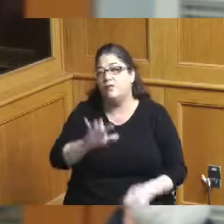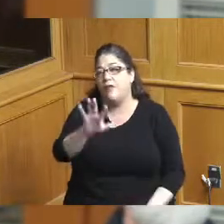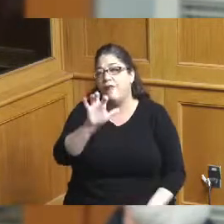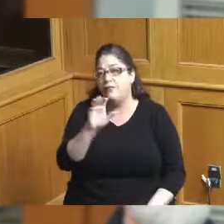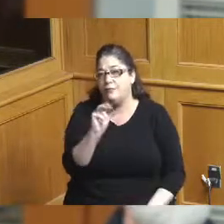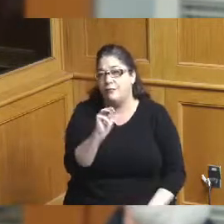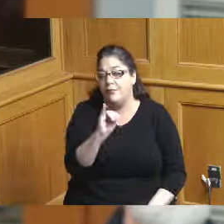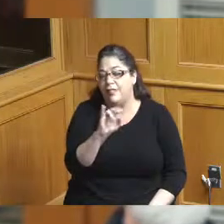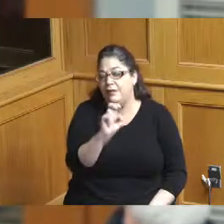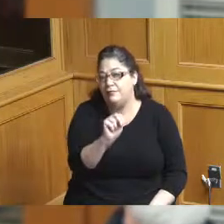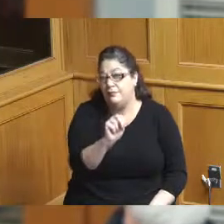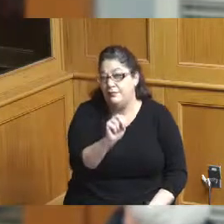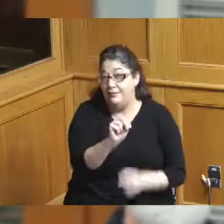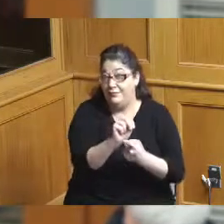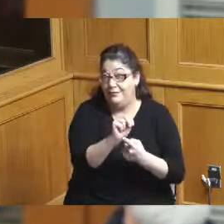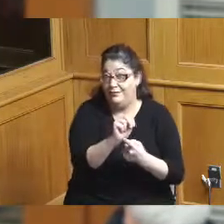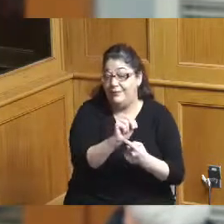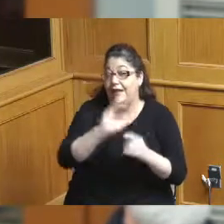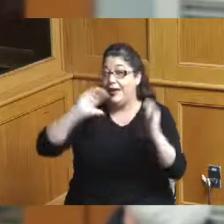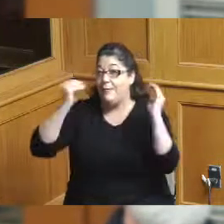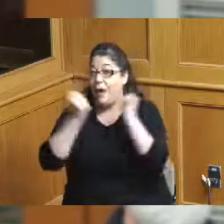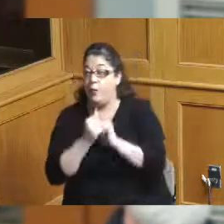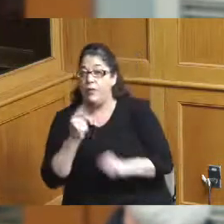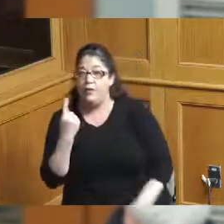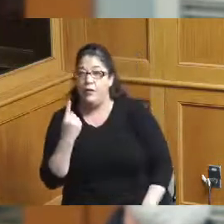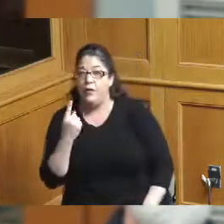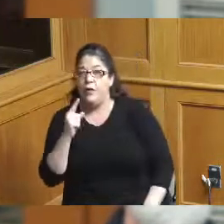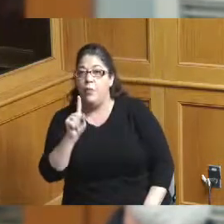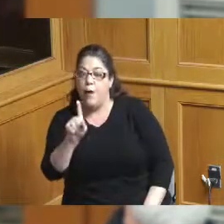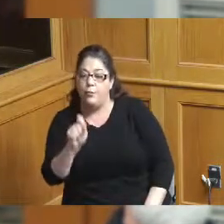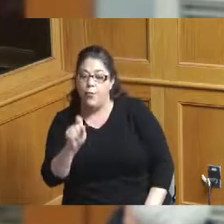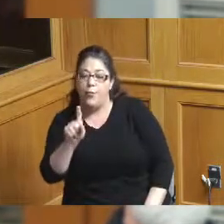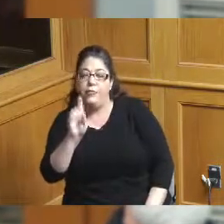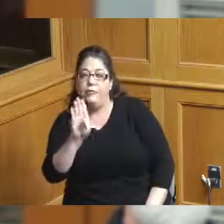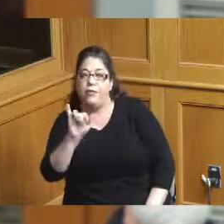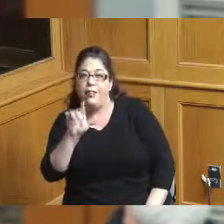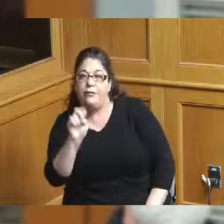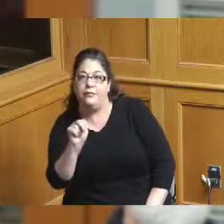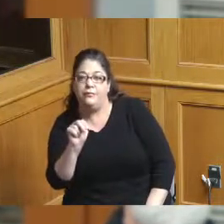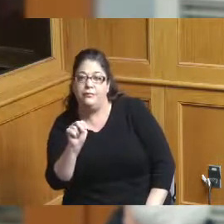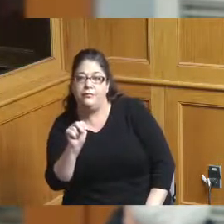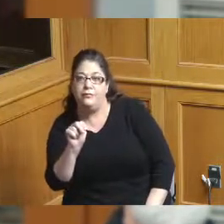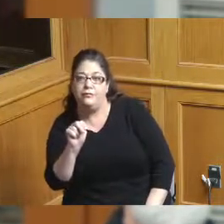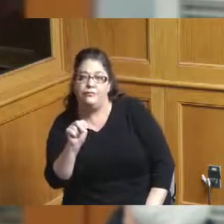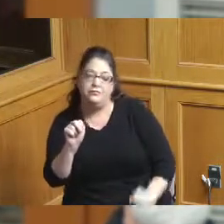the media exposure of a World Cup is about 1.1 billion Super Bowl's about 150 million